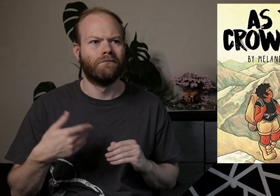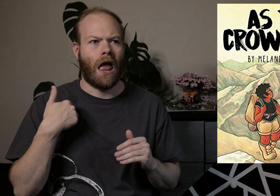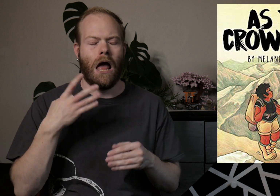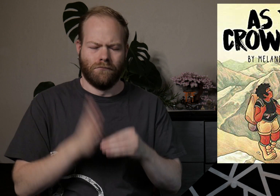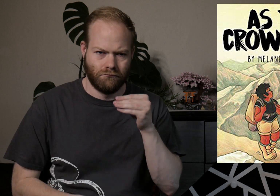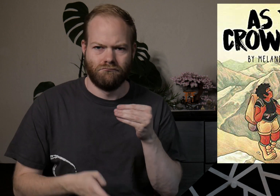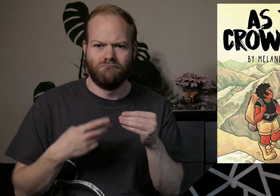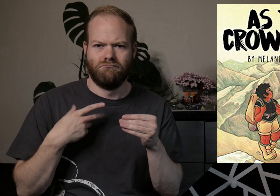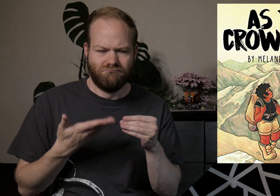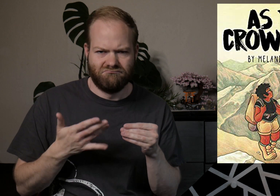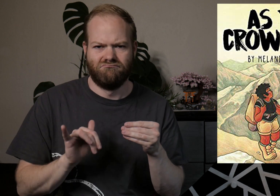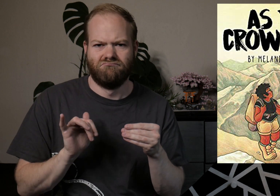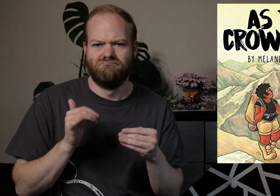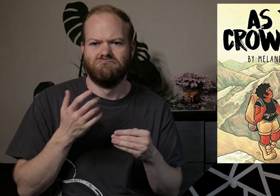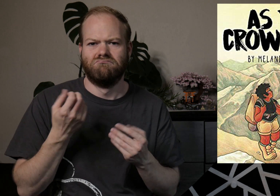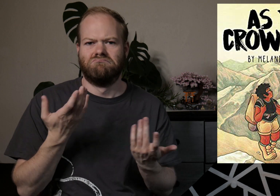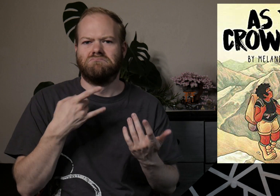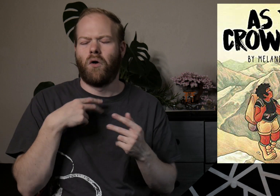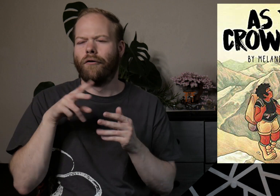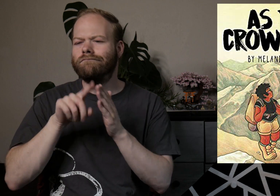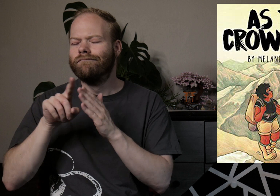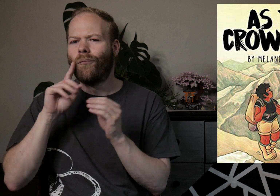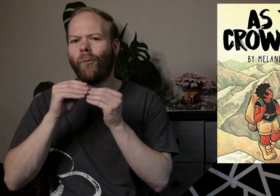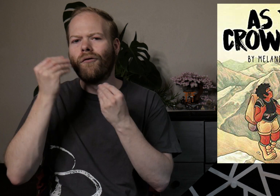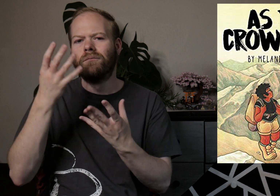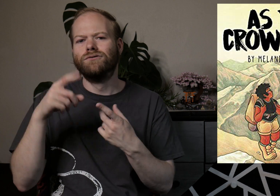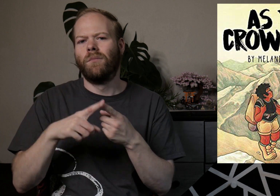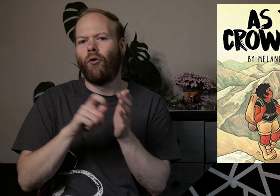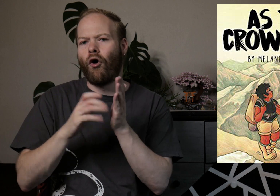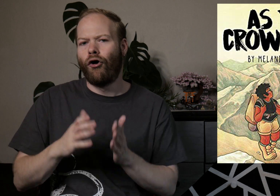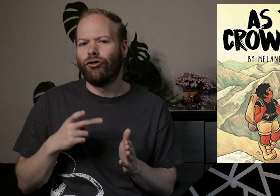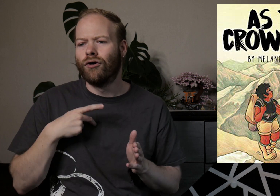This had an abrupt end which confused me, and while I was looking for some information about the author,